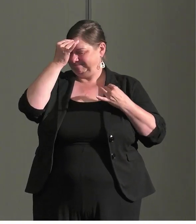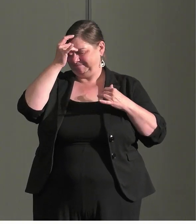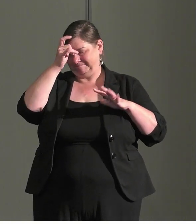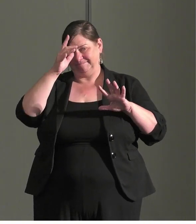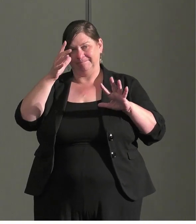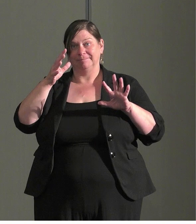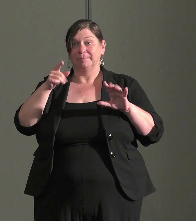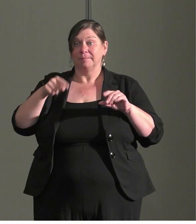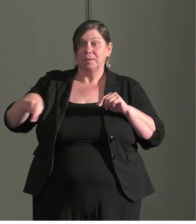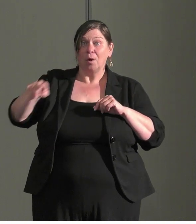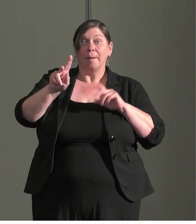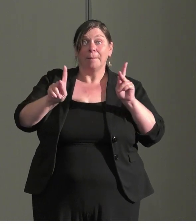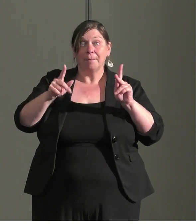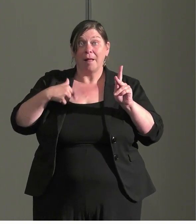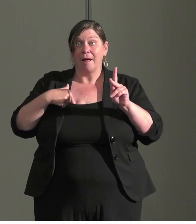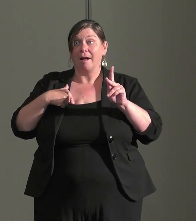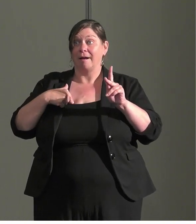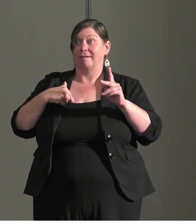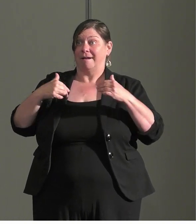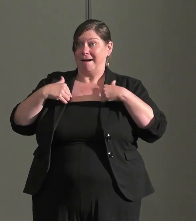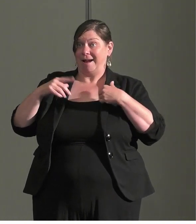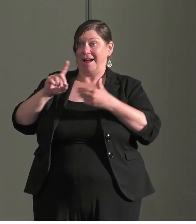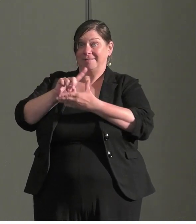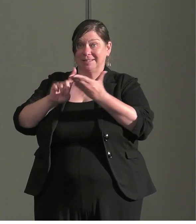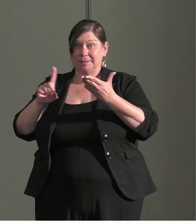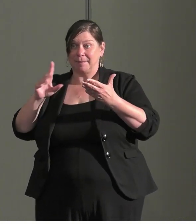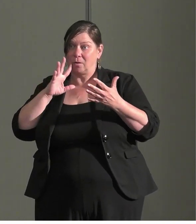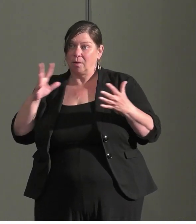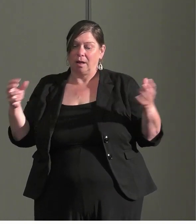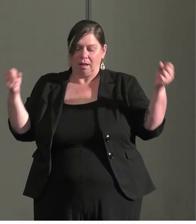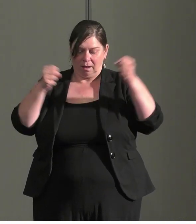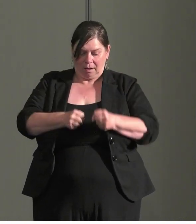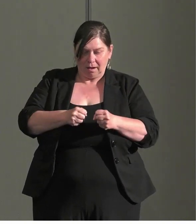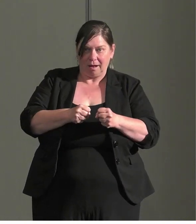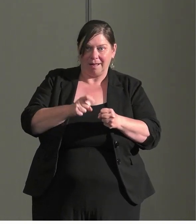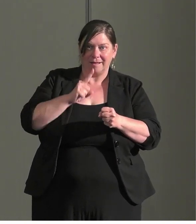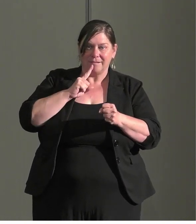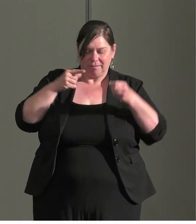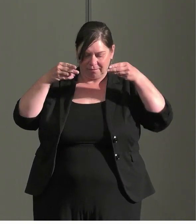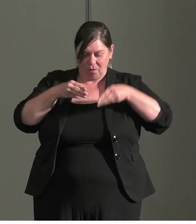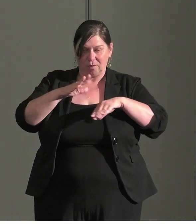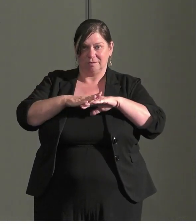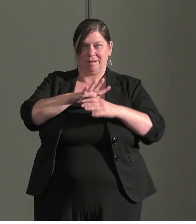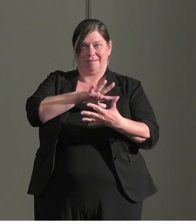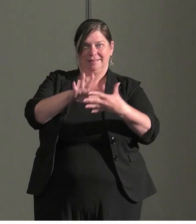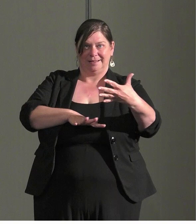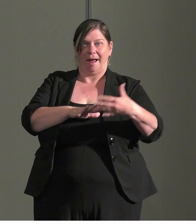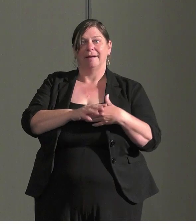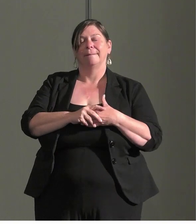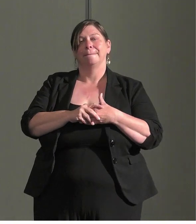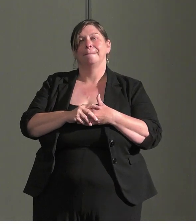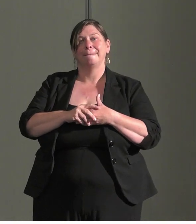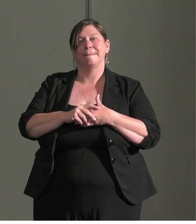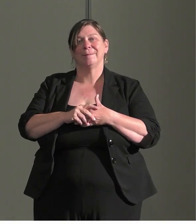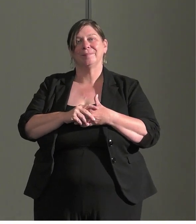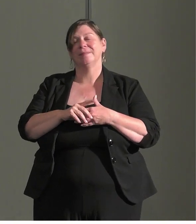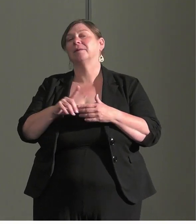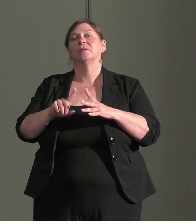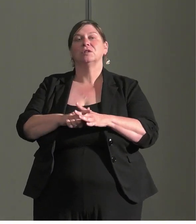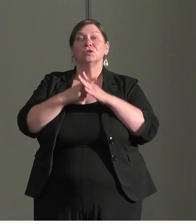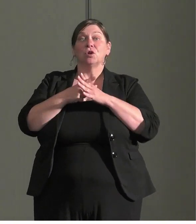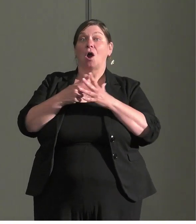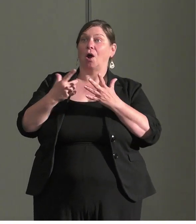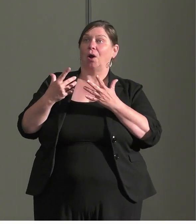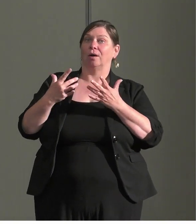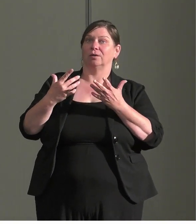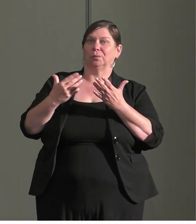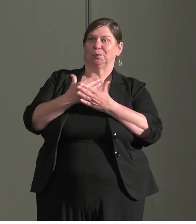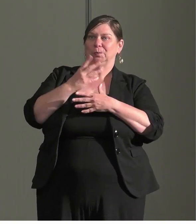with disabilities in the center of the design. When we start with an innovation we need to be